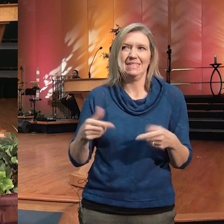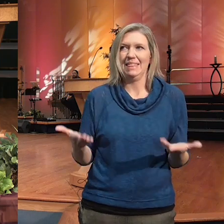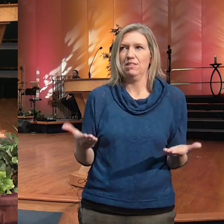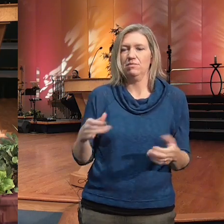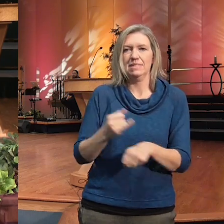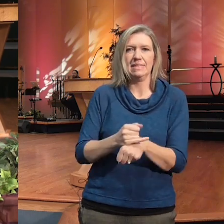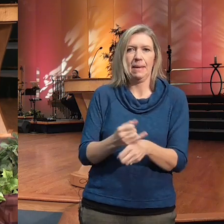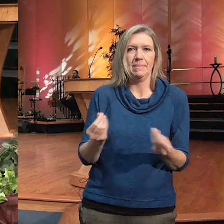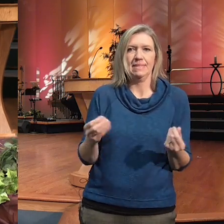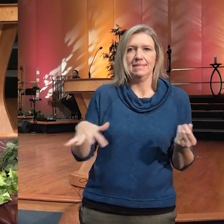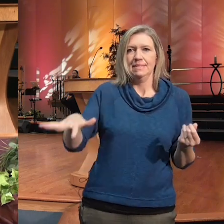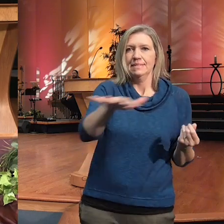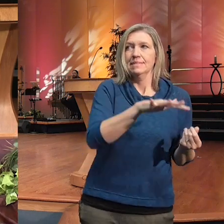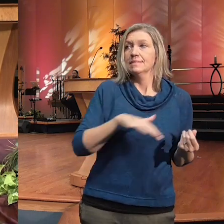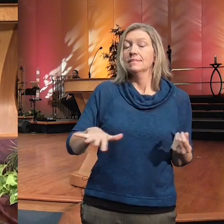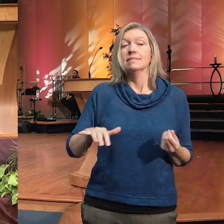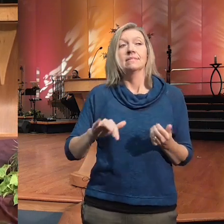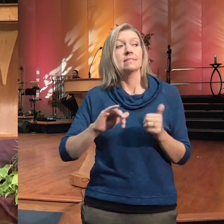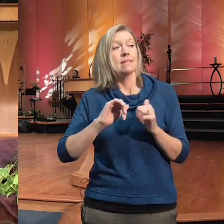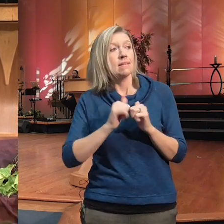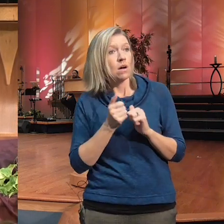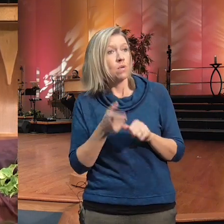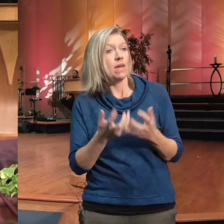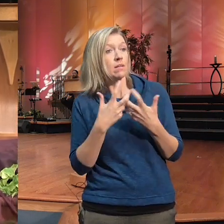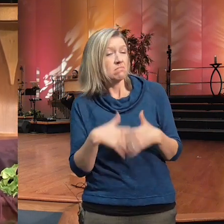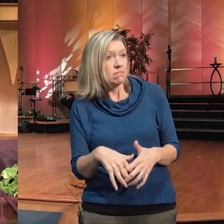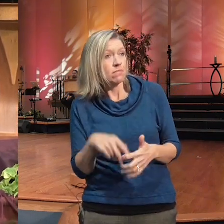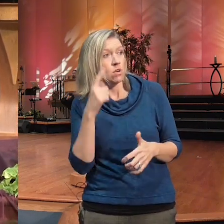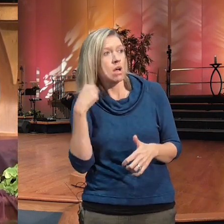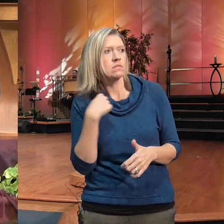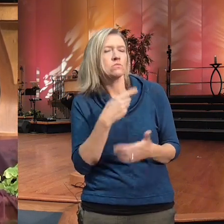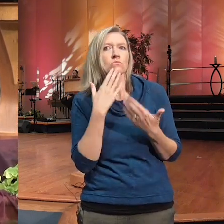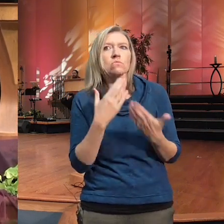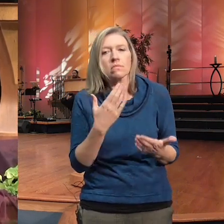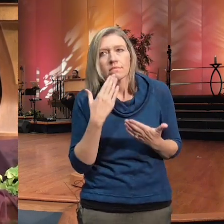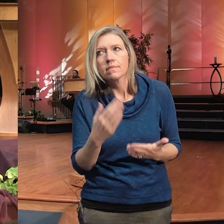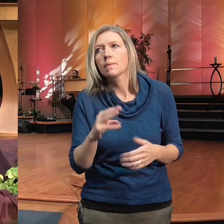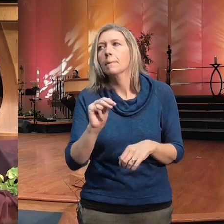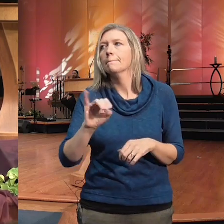is working for us we're very grateful always to our Mile High Church Foundation our long-term